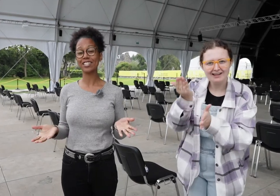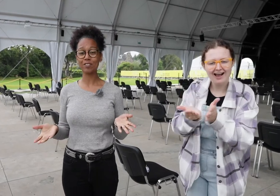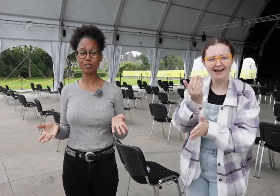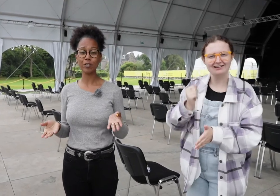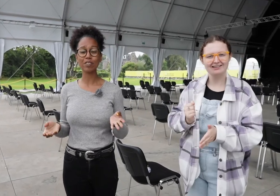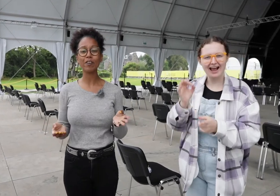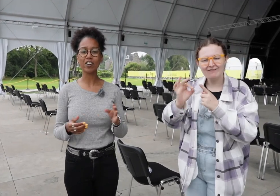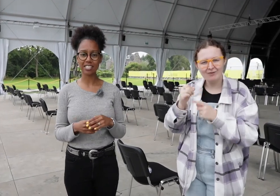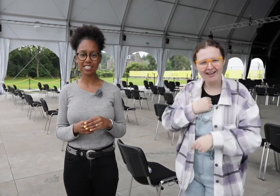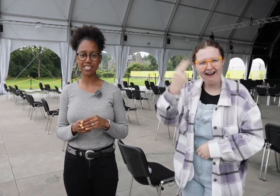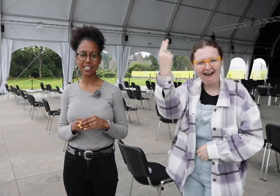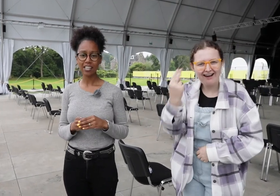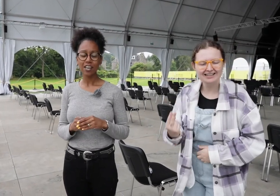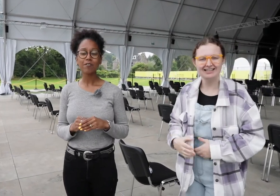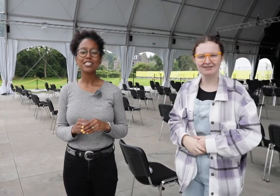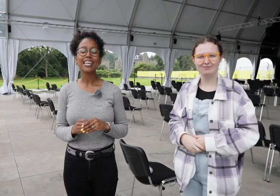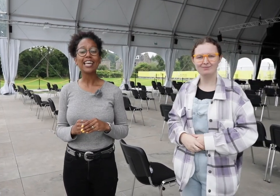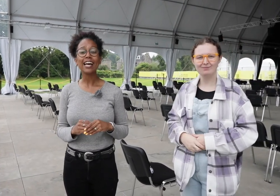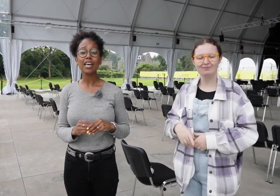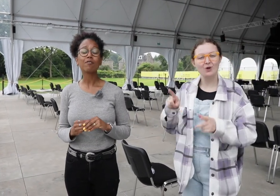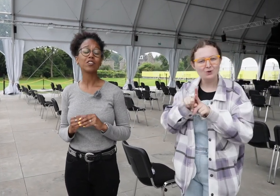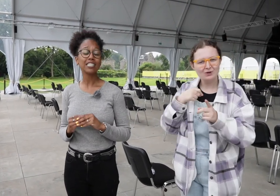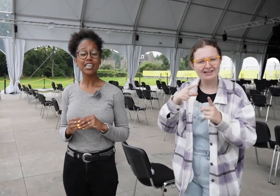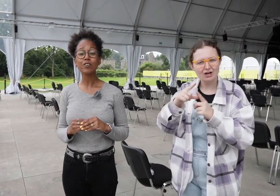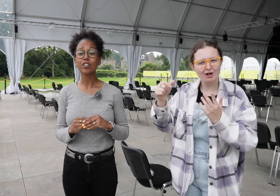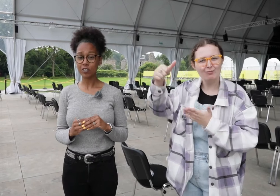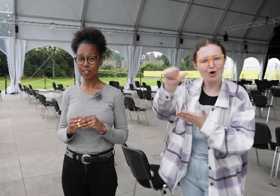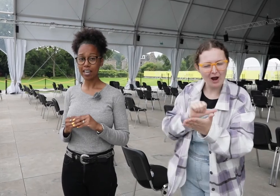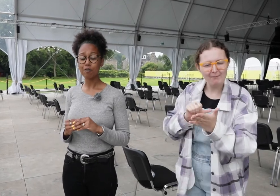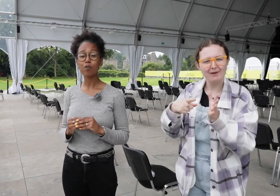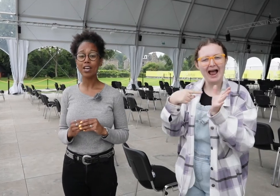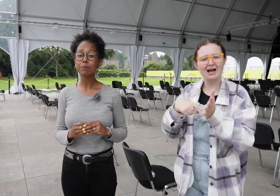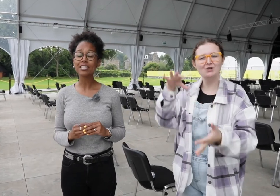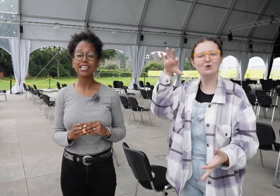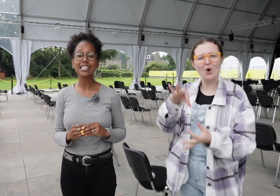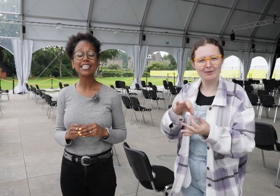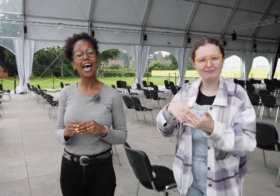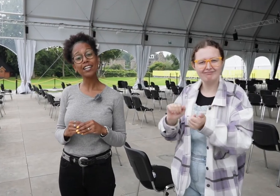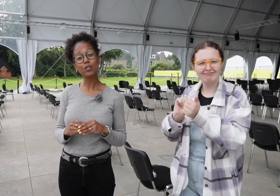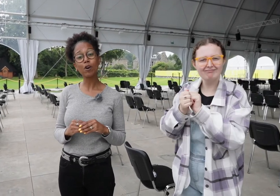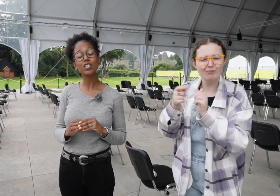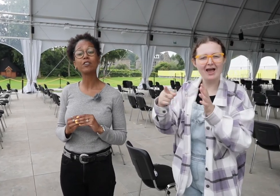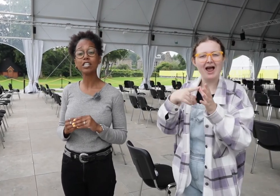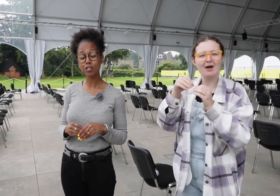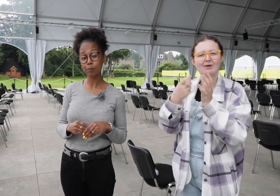interviews with our artists. Visit eif.co.uk for available tickets and to watch our digital